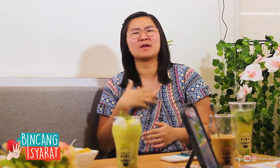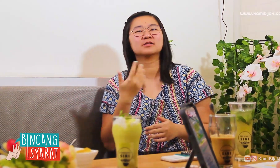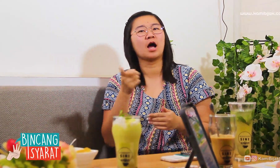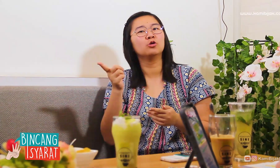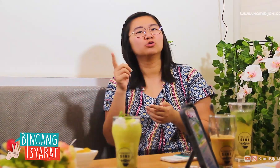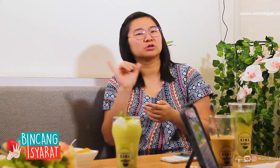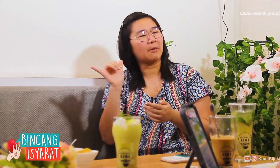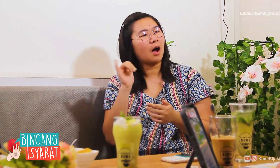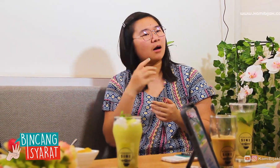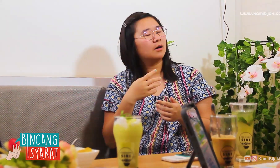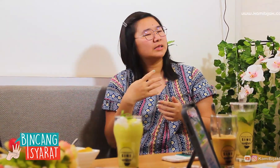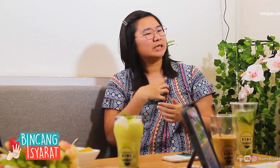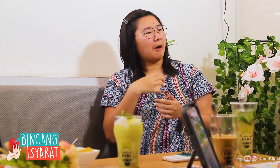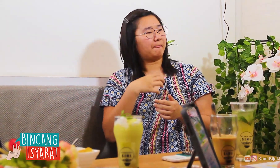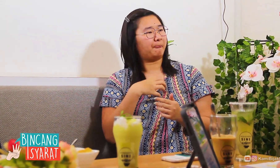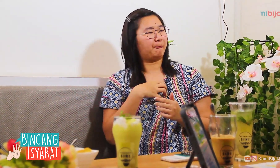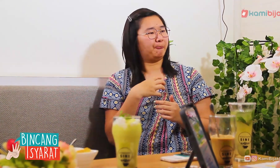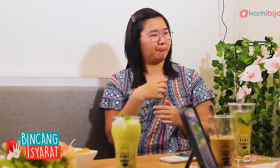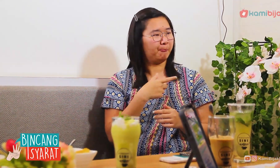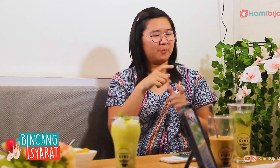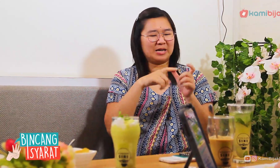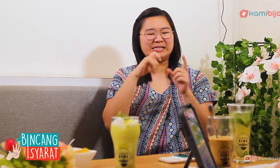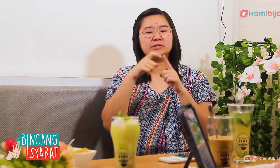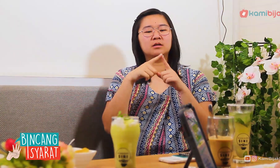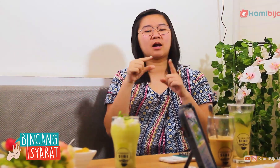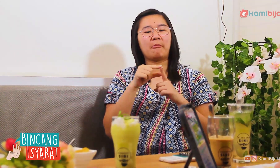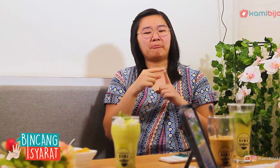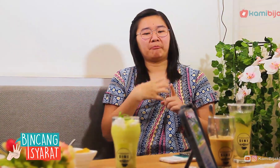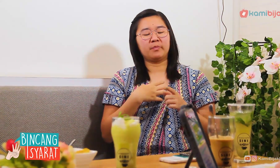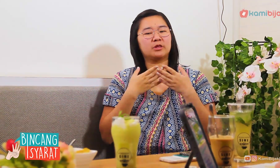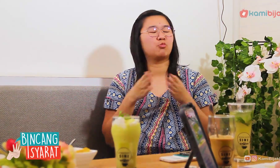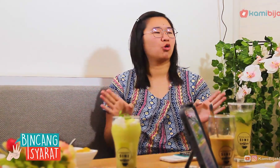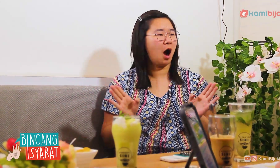Yes, I feel the same. that attitude we want to open.